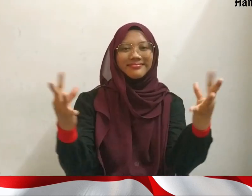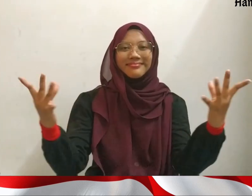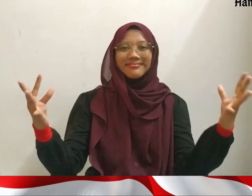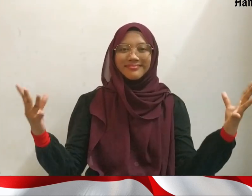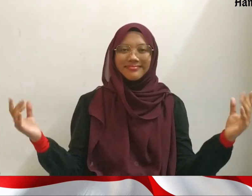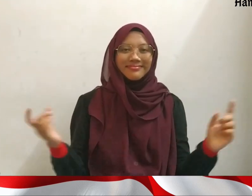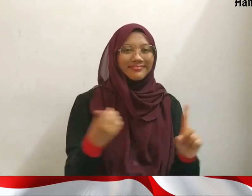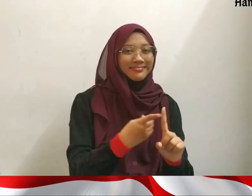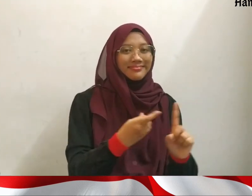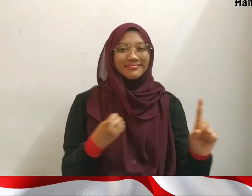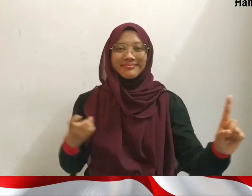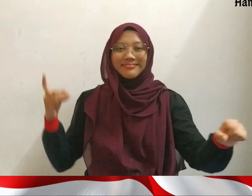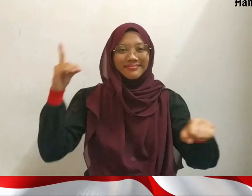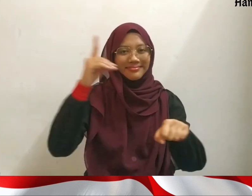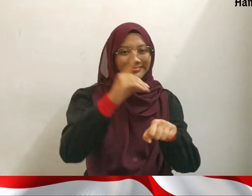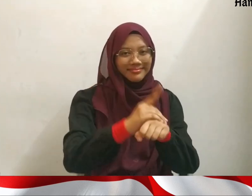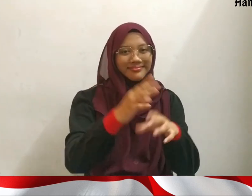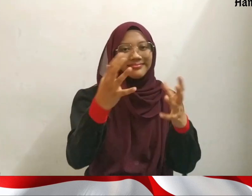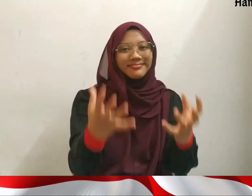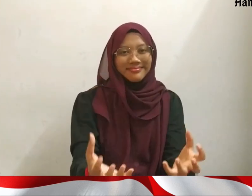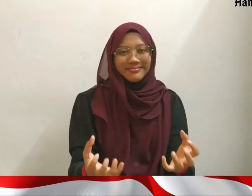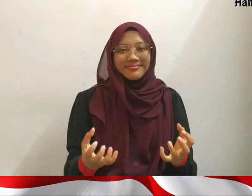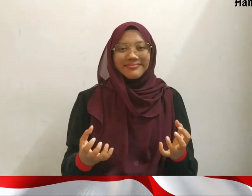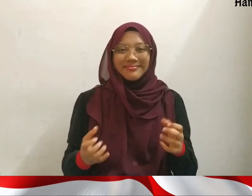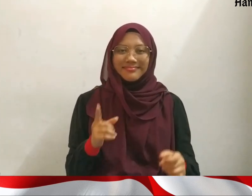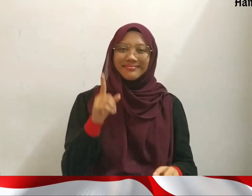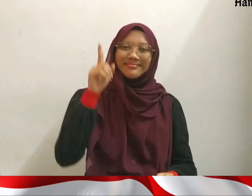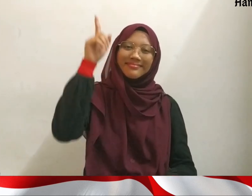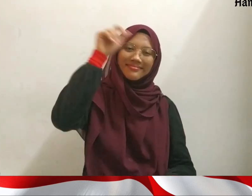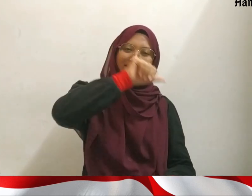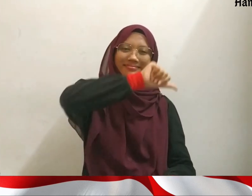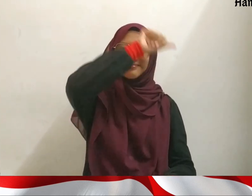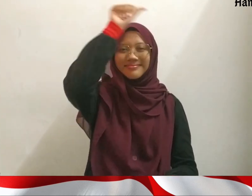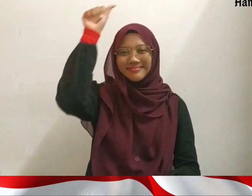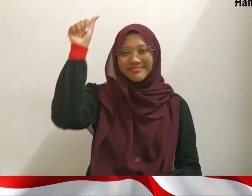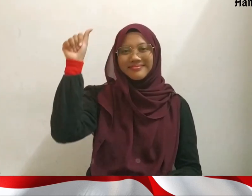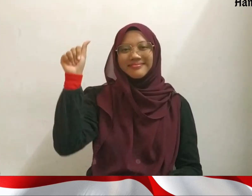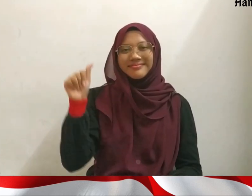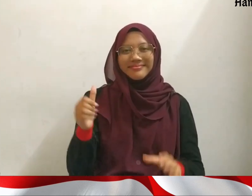From the mountain top to the sky